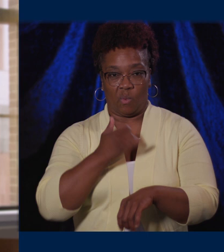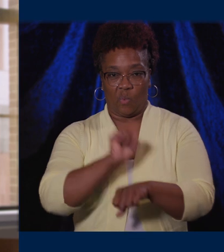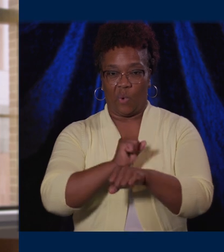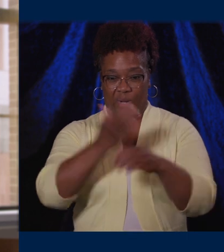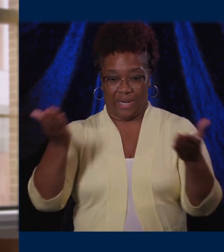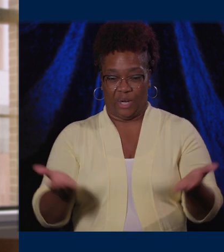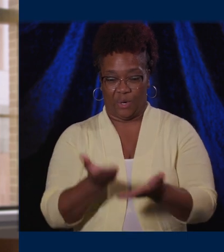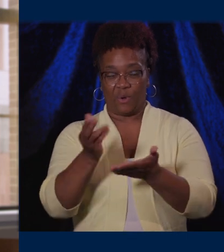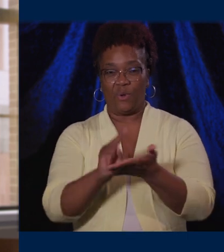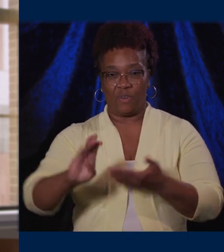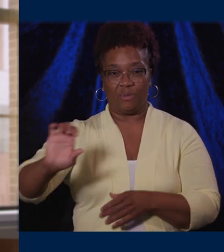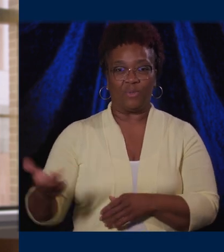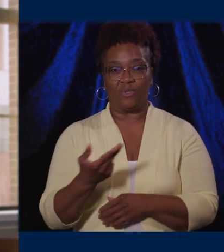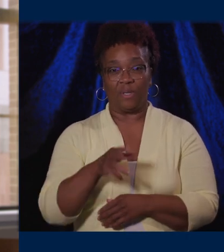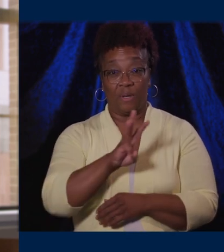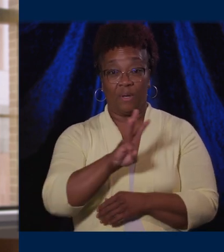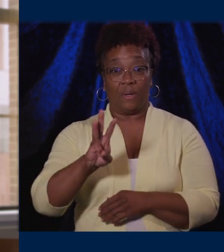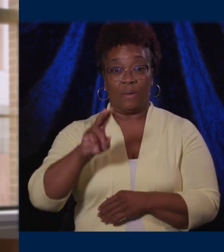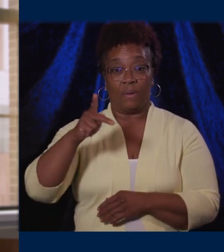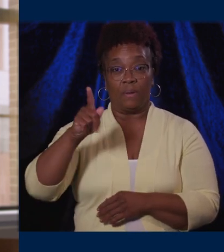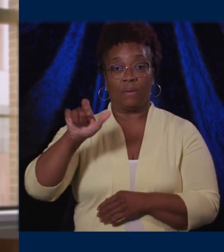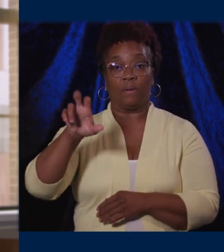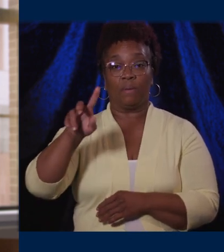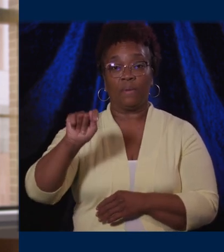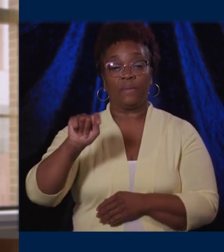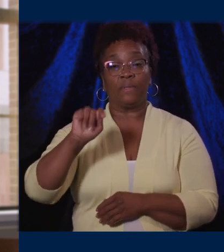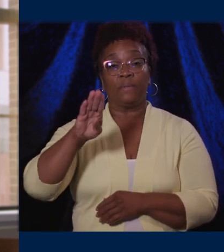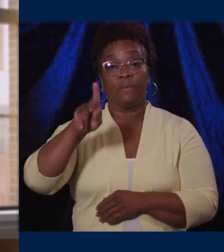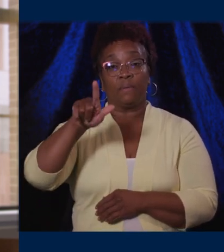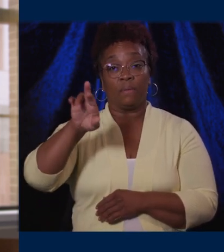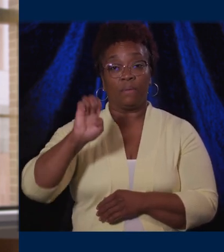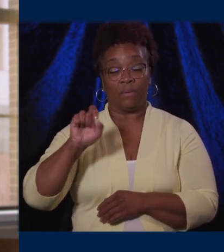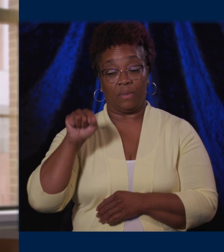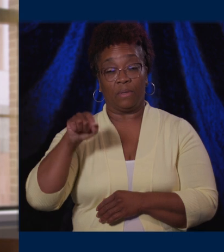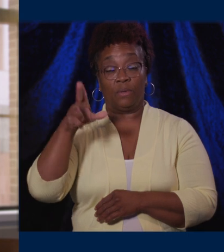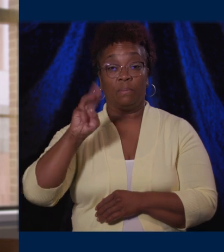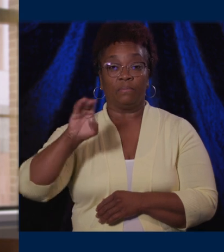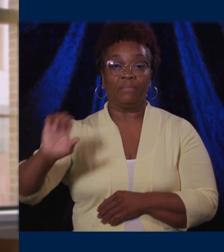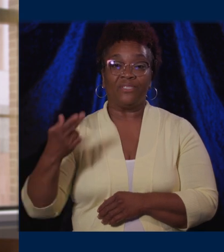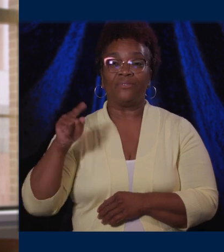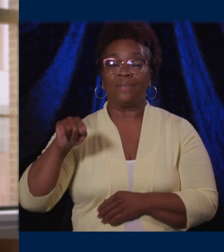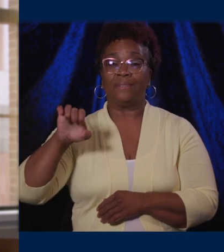at planetblue.umich.edu, where you can track our progress toward carbon neutrality,